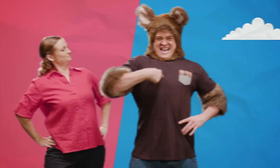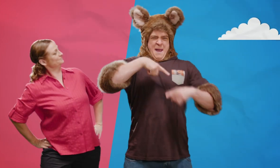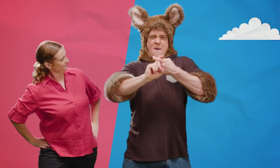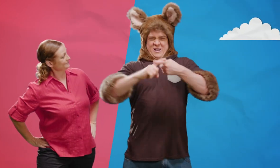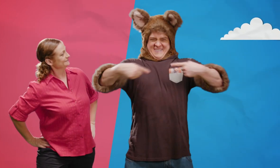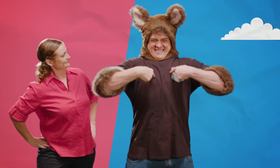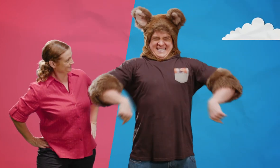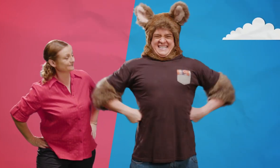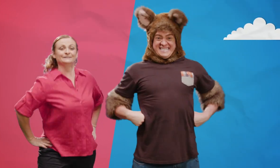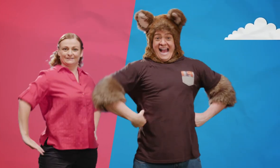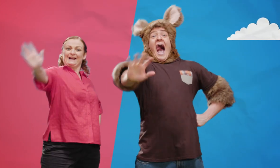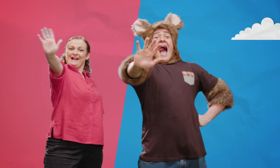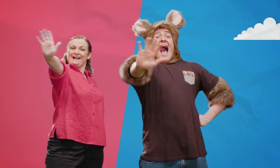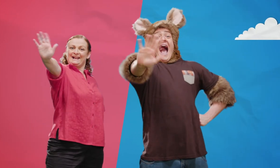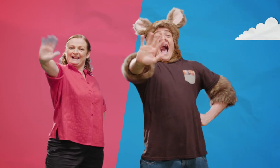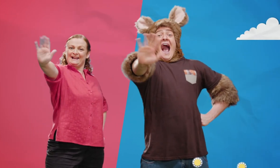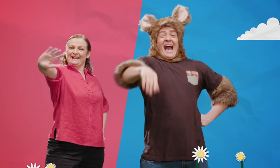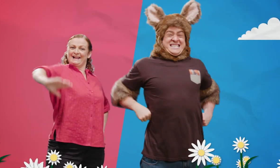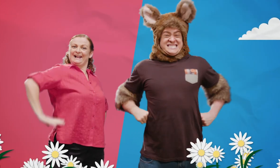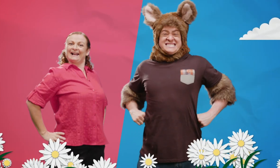And I'm Possum. Hello. Hello.